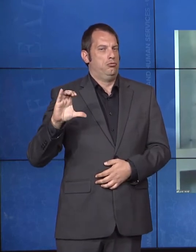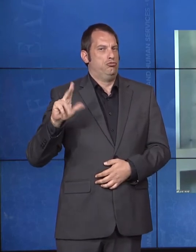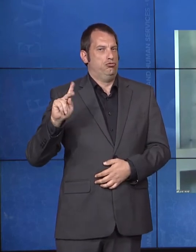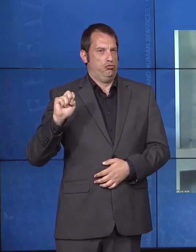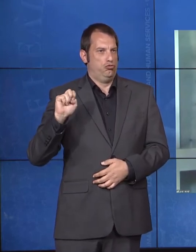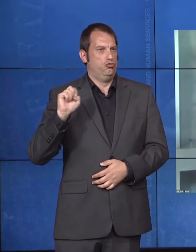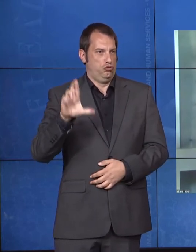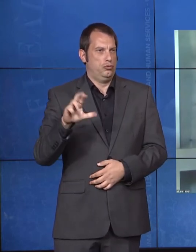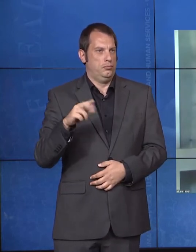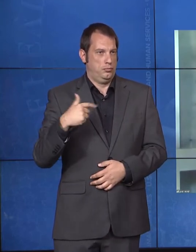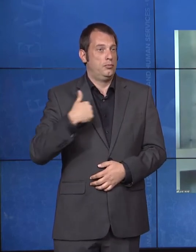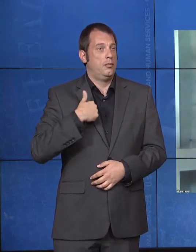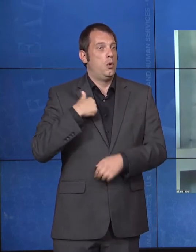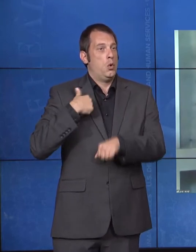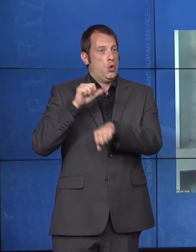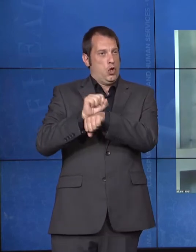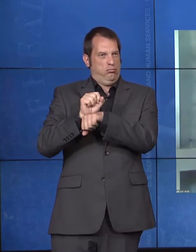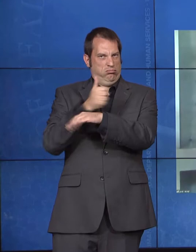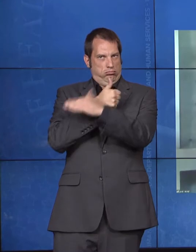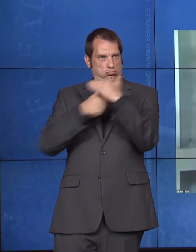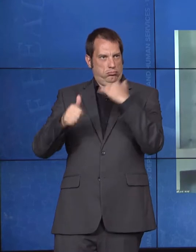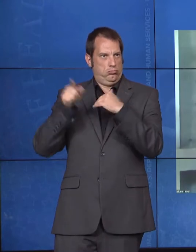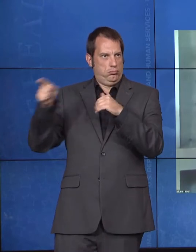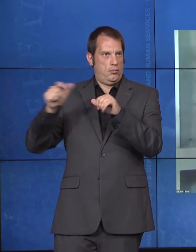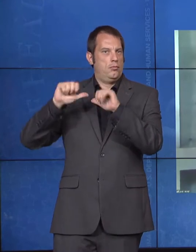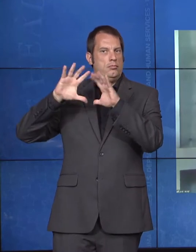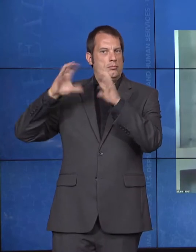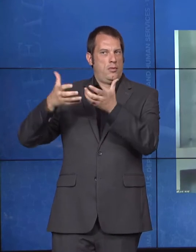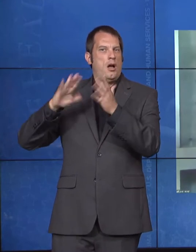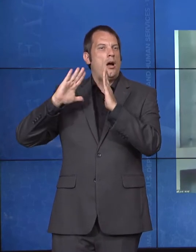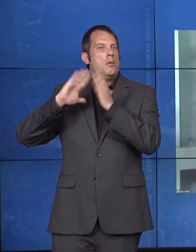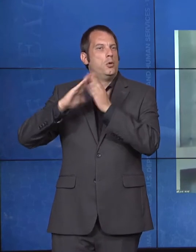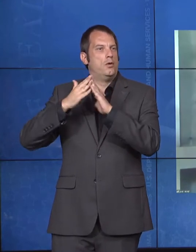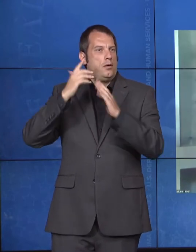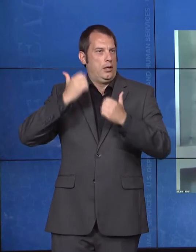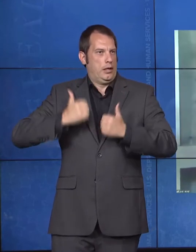Administration for Community living. And I will be you emcee today.